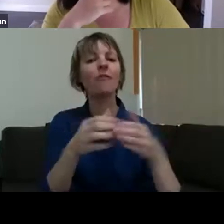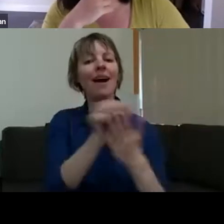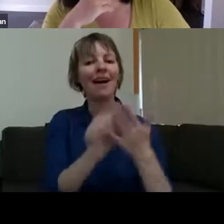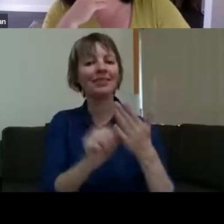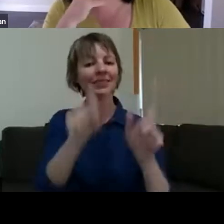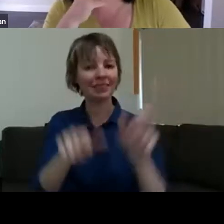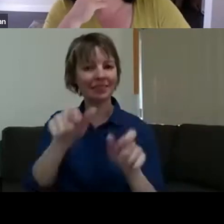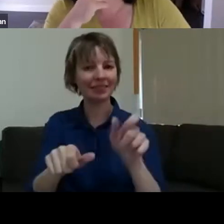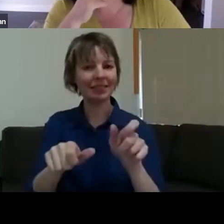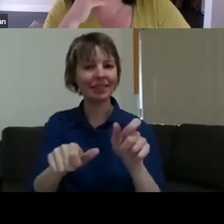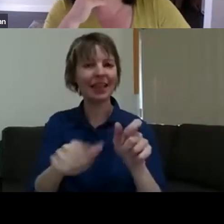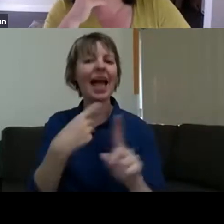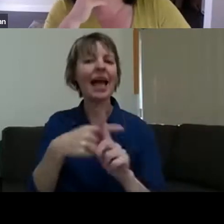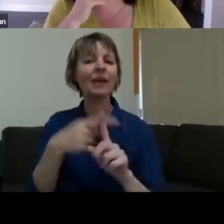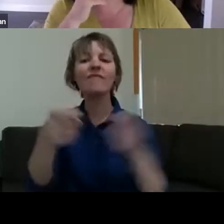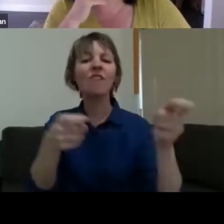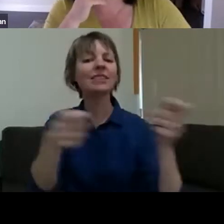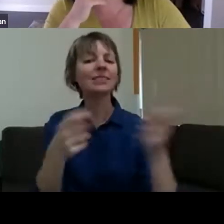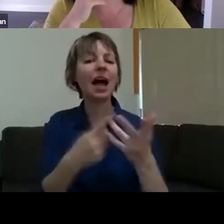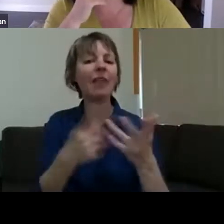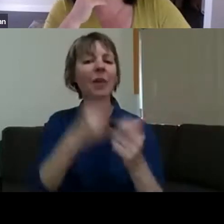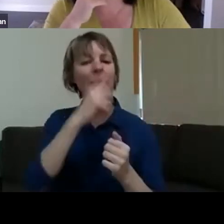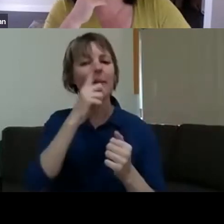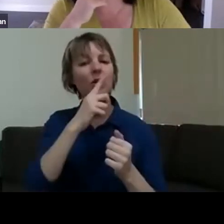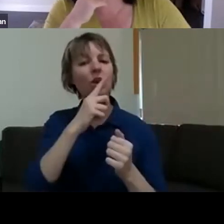of other people that had been deeply in the community as well, and they